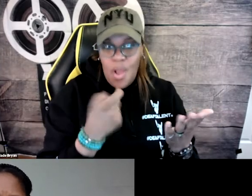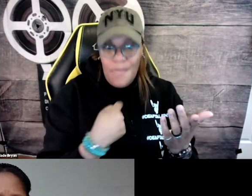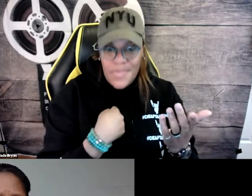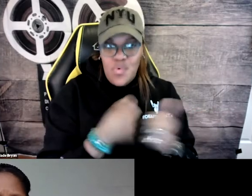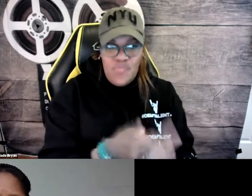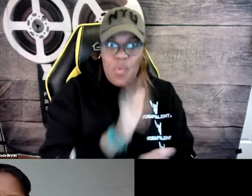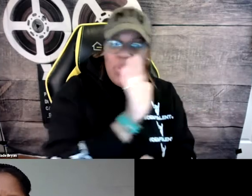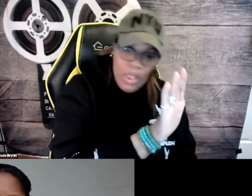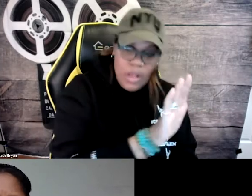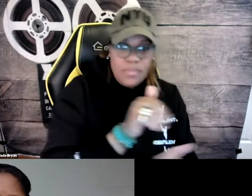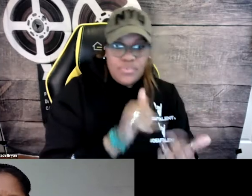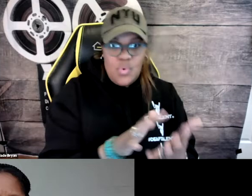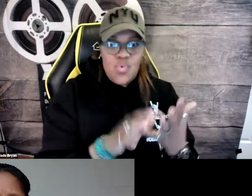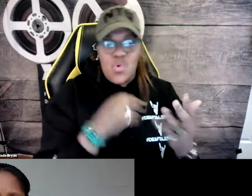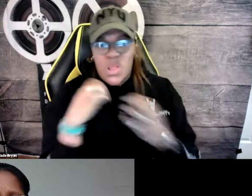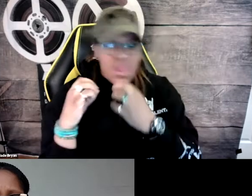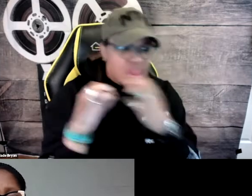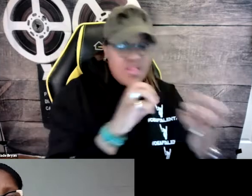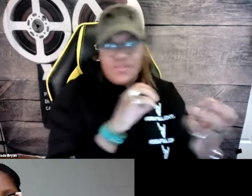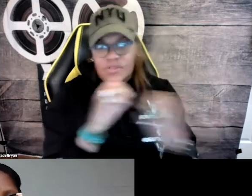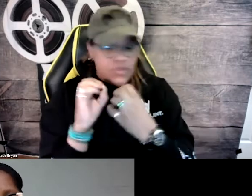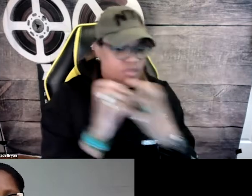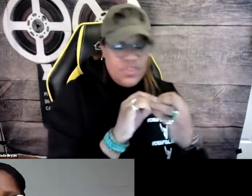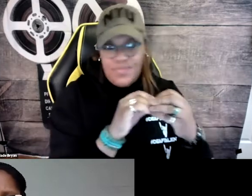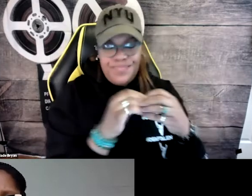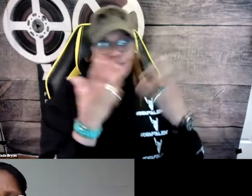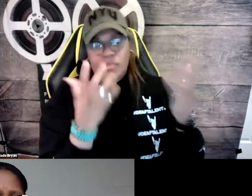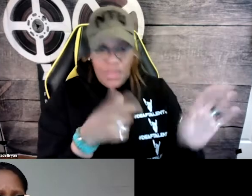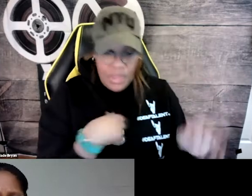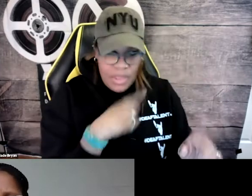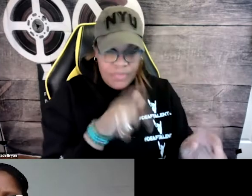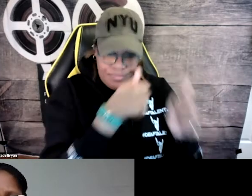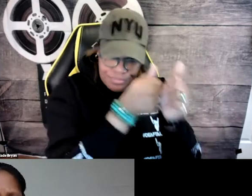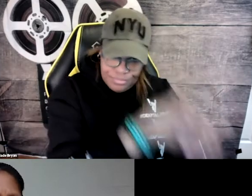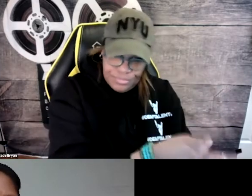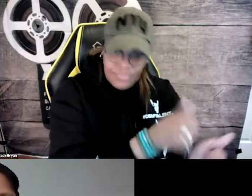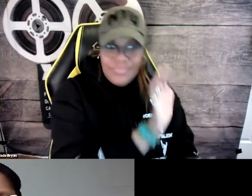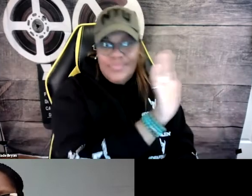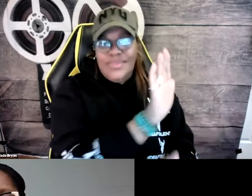They disagree with that. And so I was forced to follow their approach and we went back and forth.